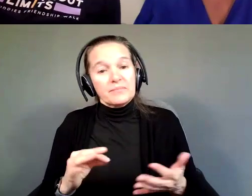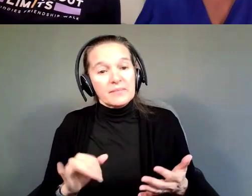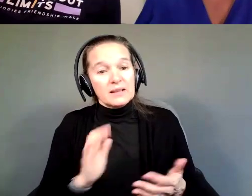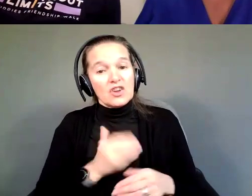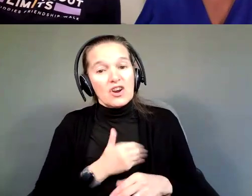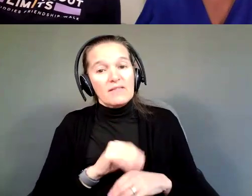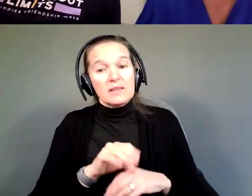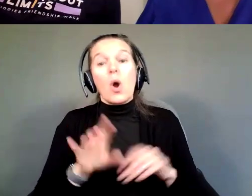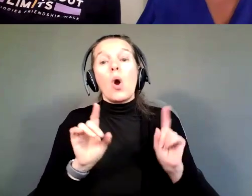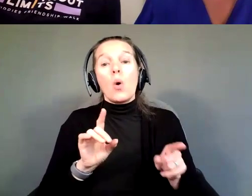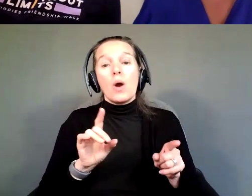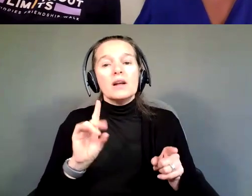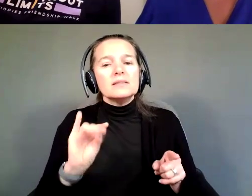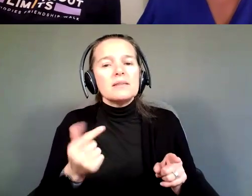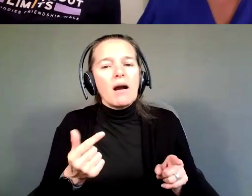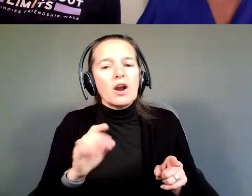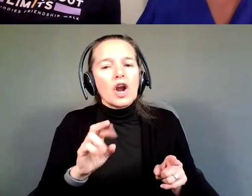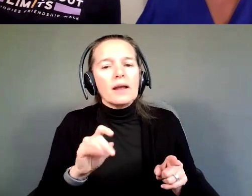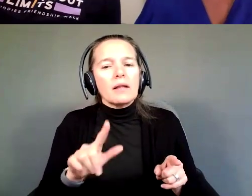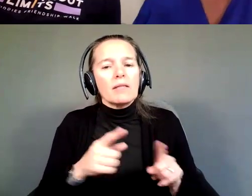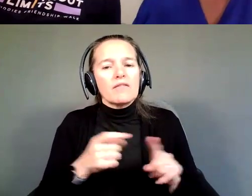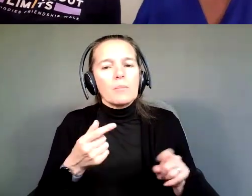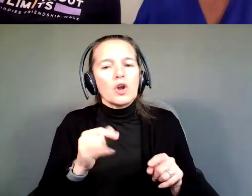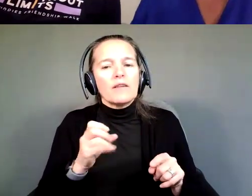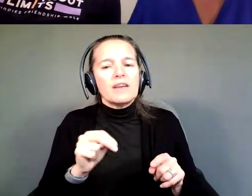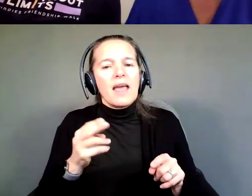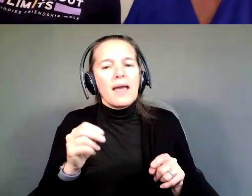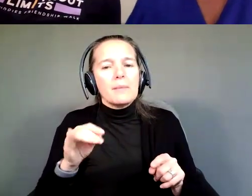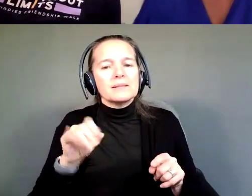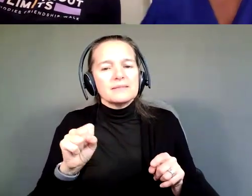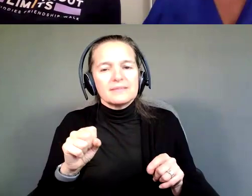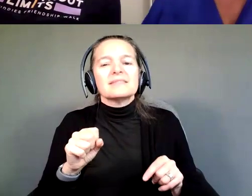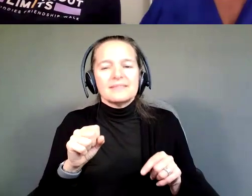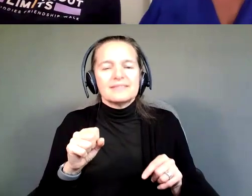Oh, and Doug Crandall from Griffin Hammis, right? You know.